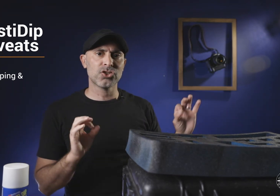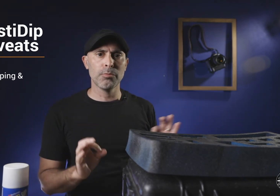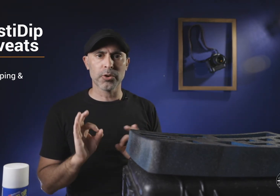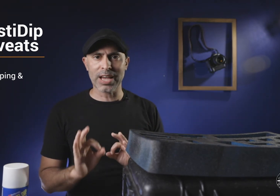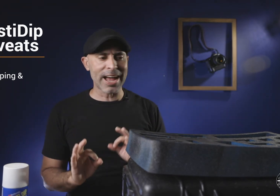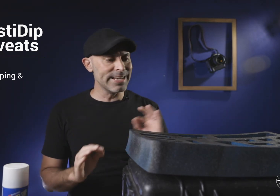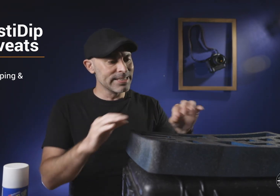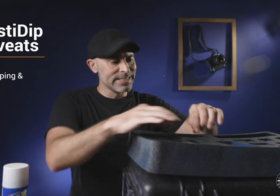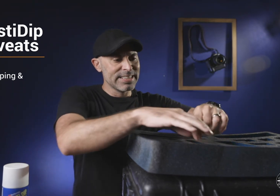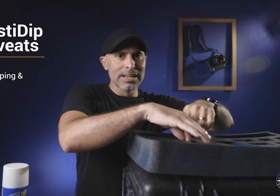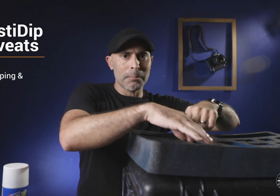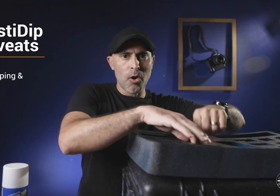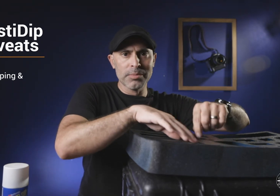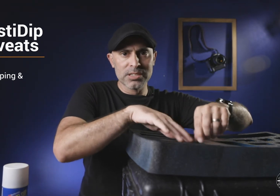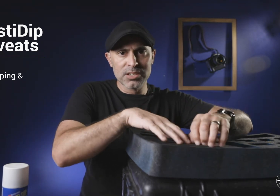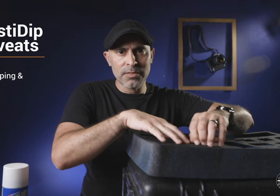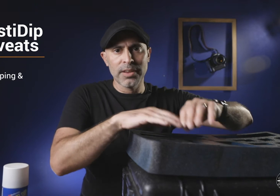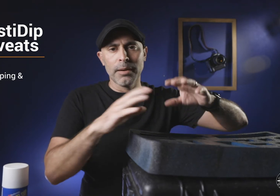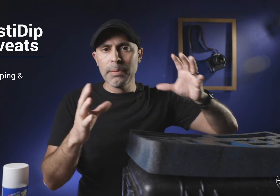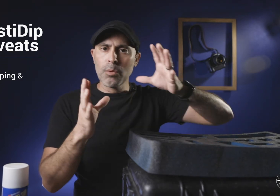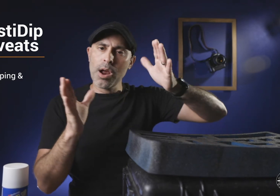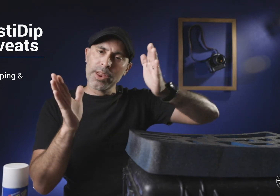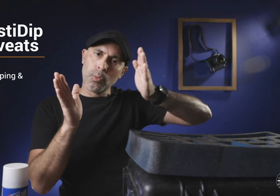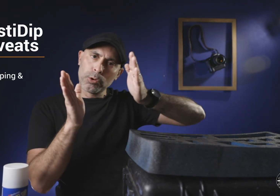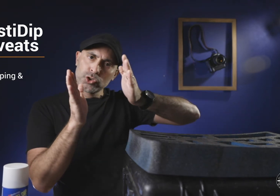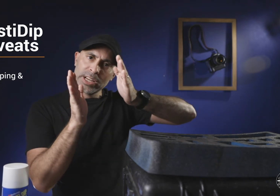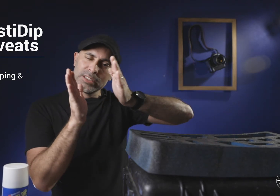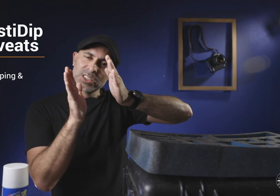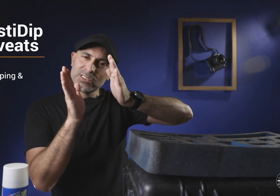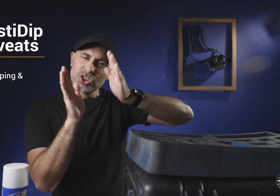super tight compartments and stuff be aware that it will shrink in just just